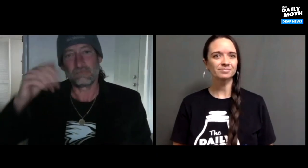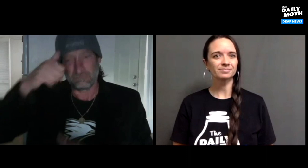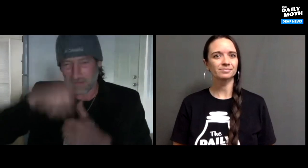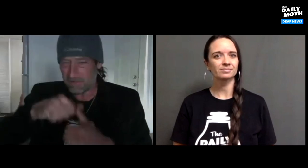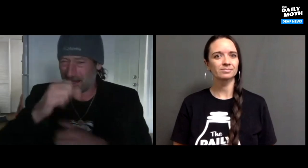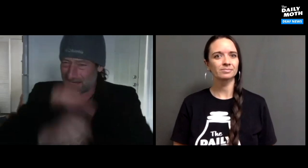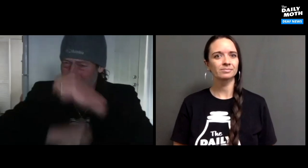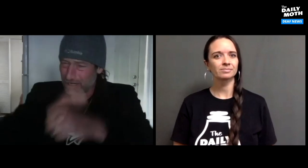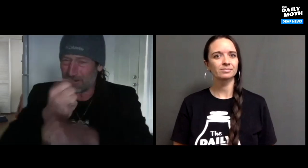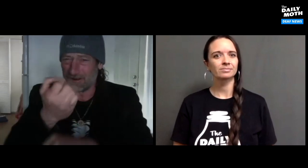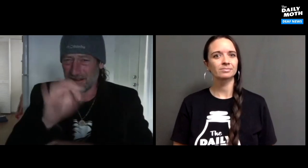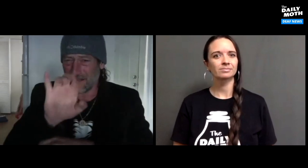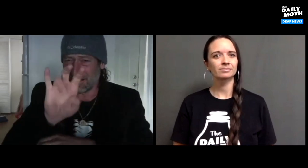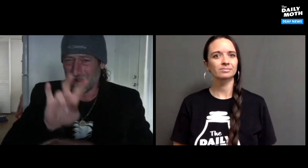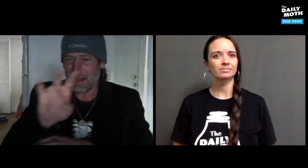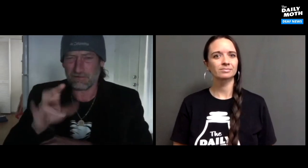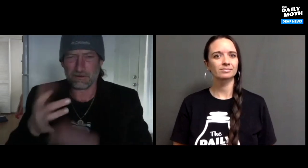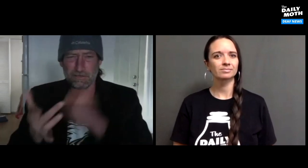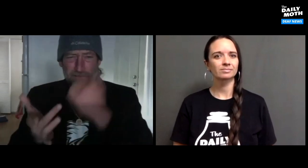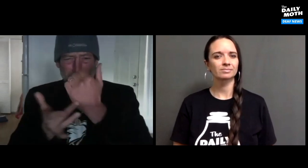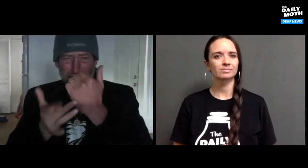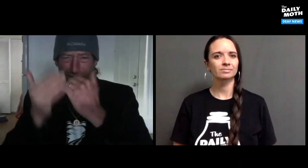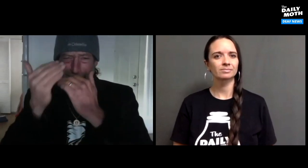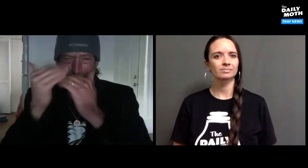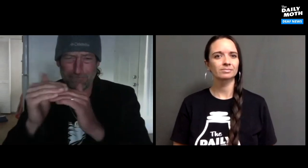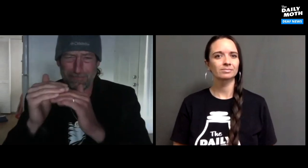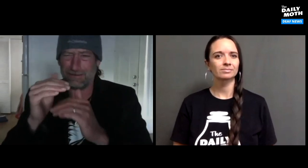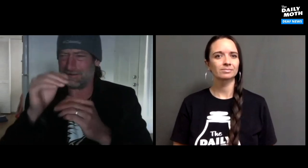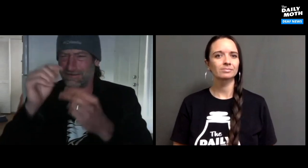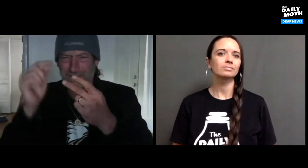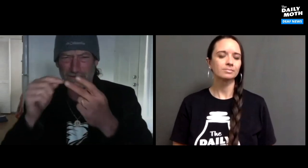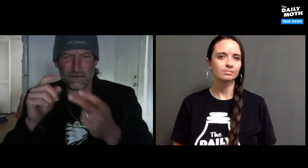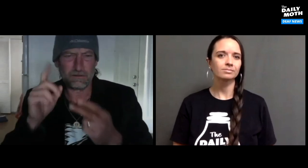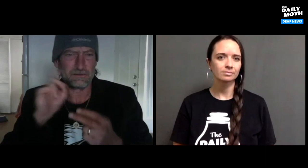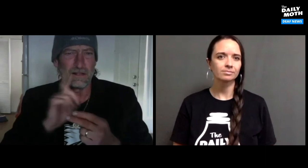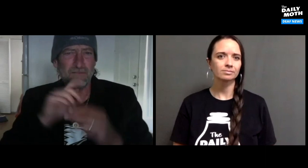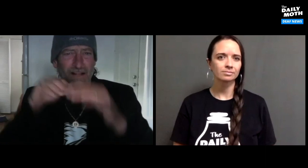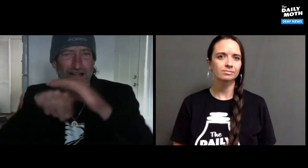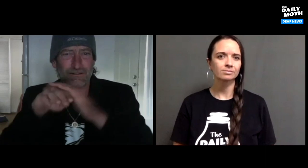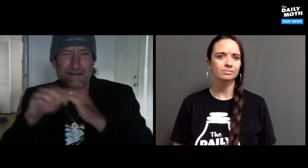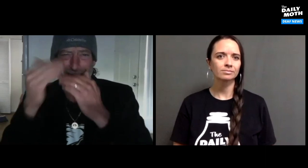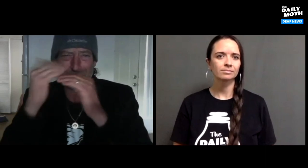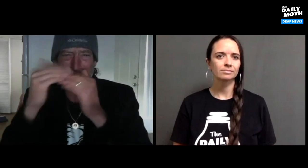Remember that in the year of 1977, technology was limited and accessibility for Deaf people